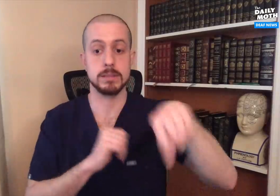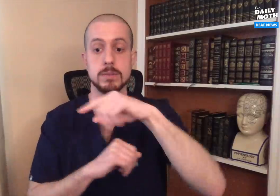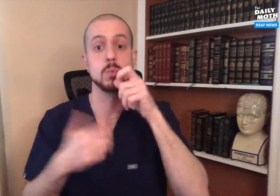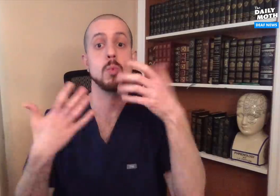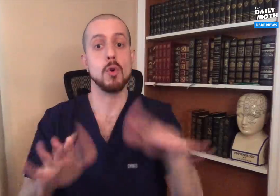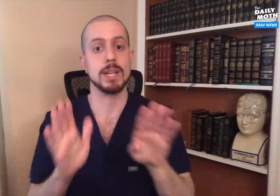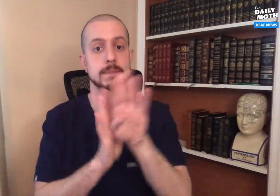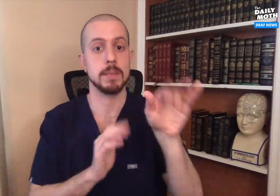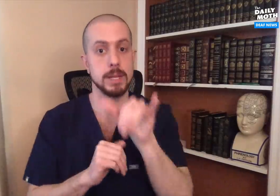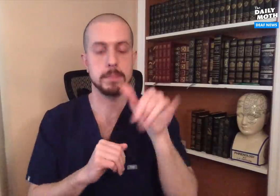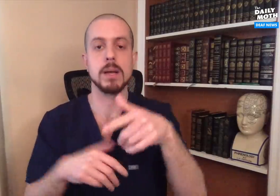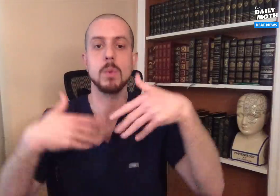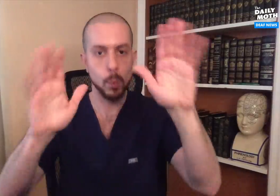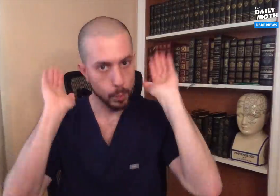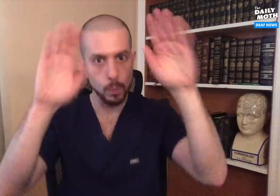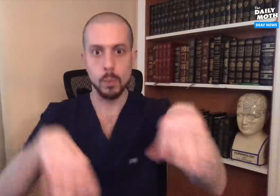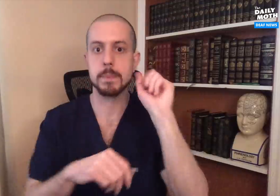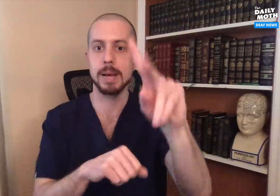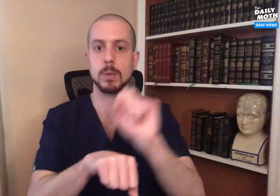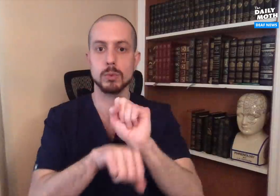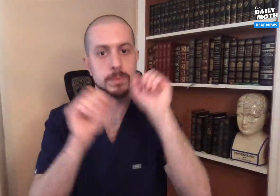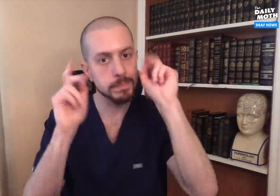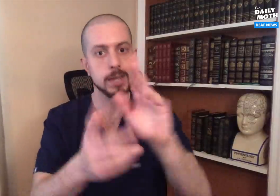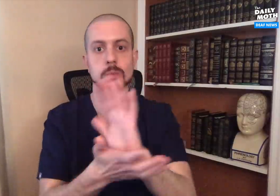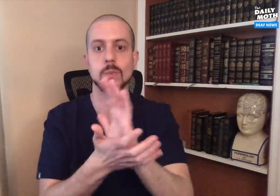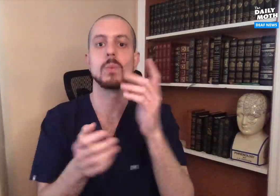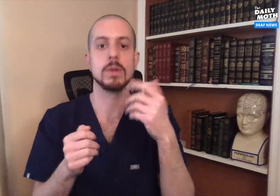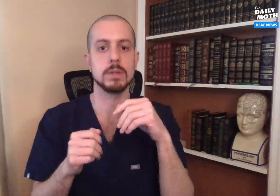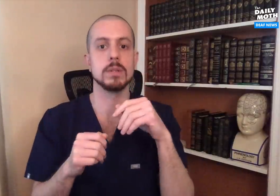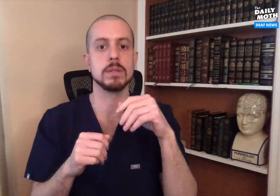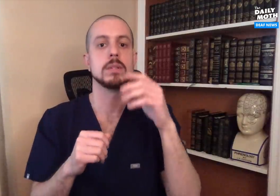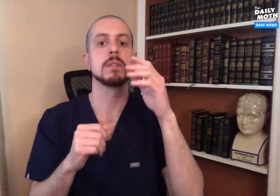then people who are found to have antibodies would be able to go back to work and to school immediately.